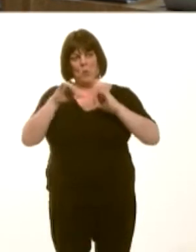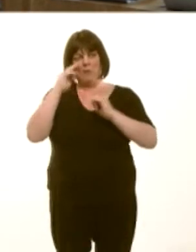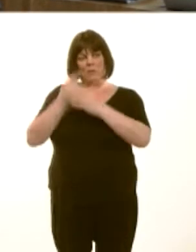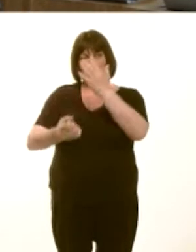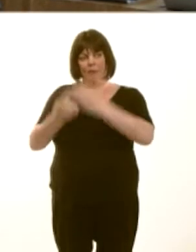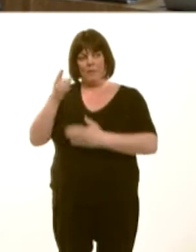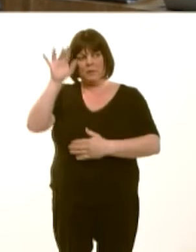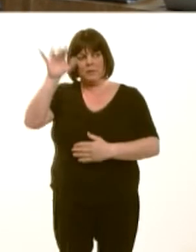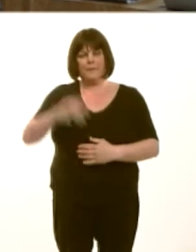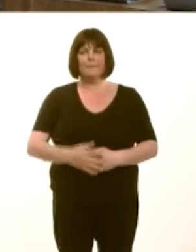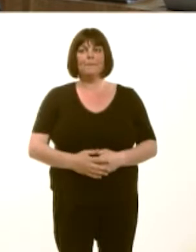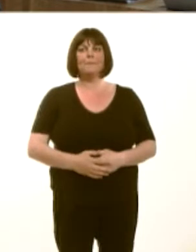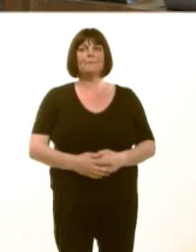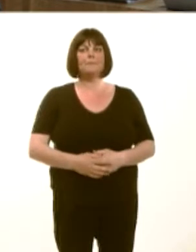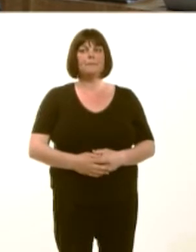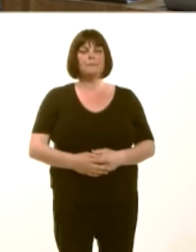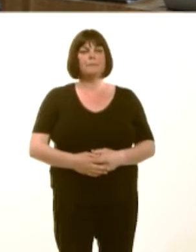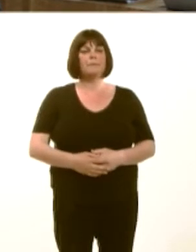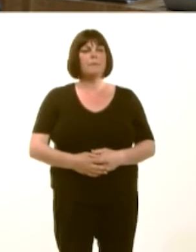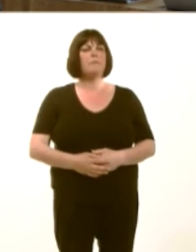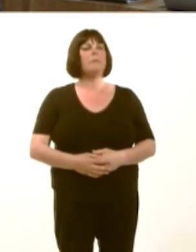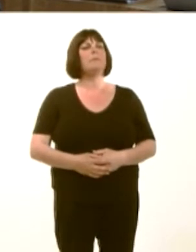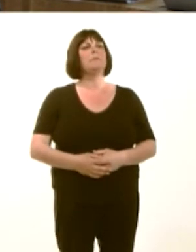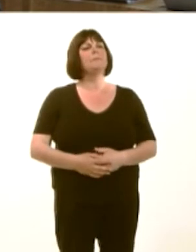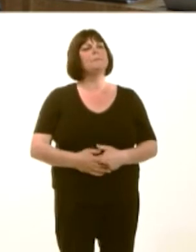Llyr Gruffydd: Onid ywír ffaith bod yna ddau adolygiad barnwrol yn digwydd ar hyn o bryd